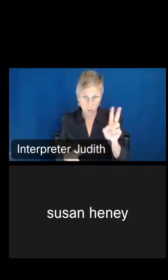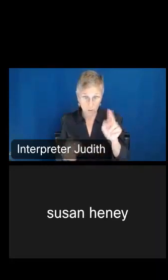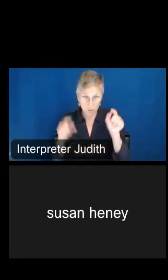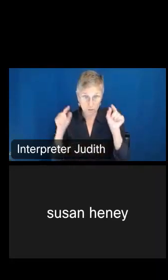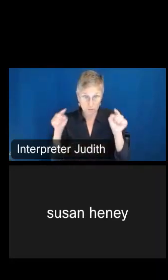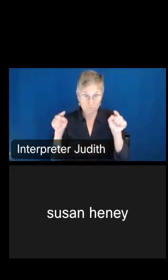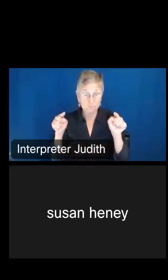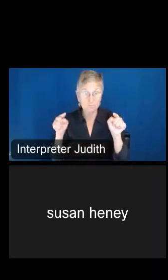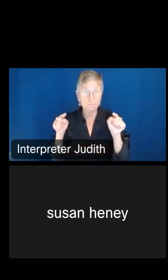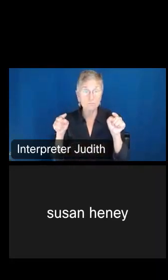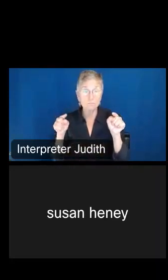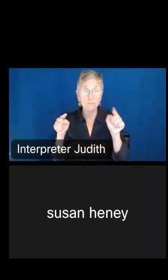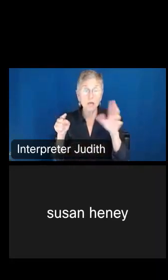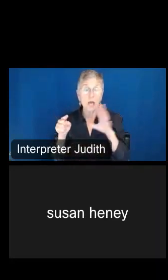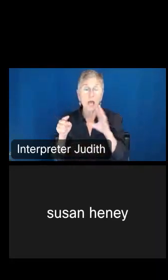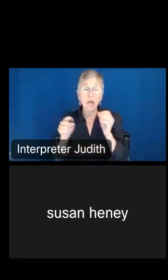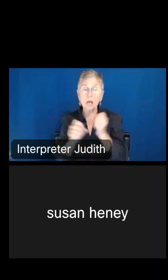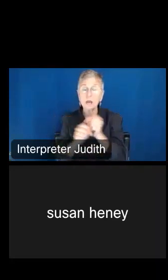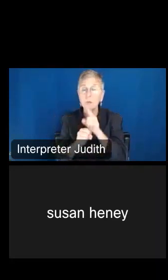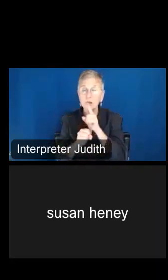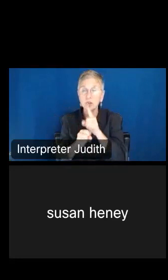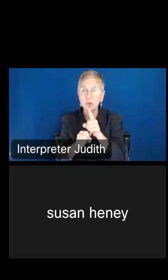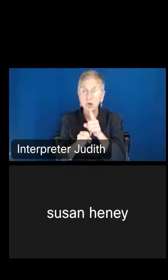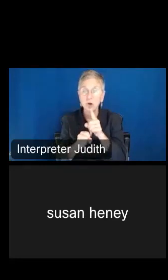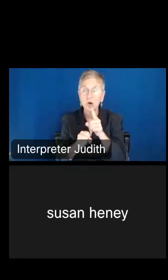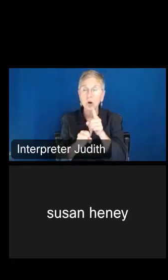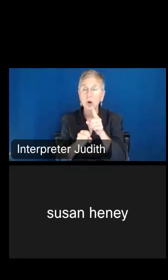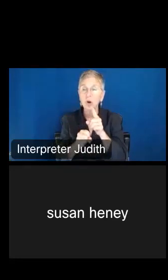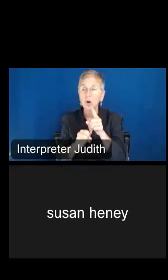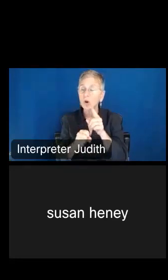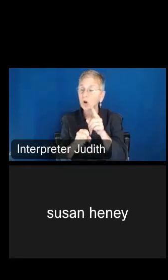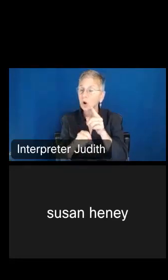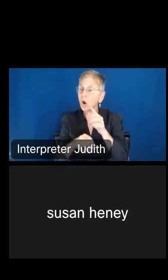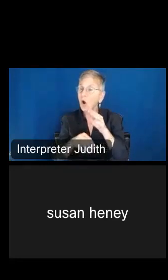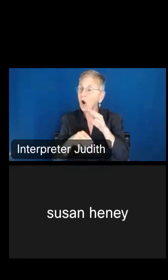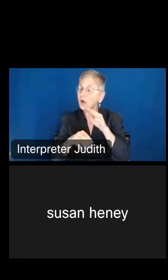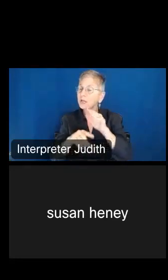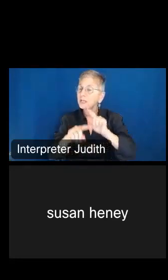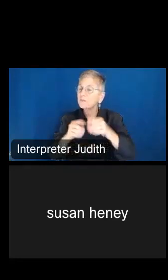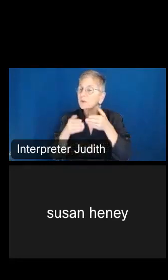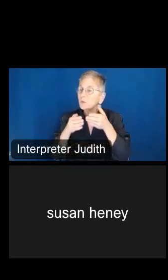we will again make sure that we're on our means of transportation to work group. We